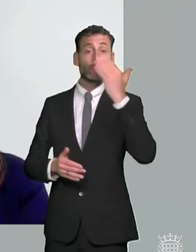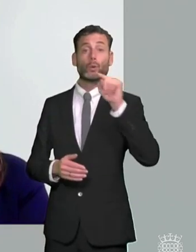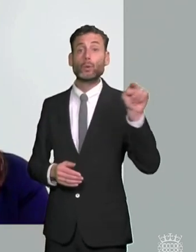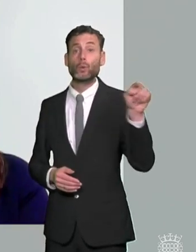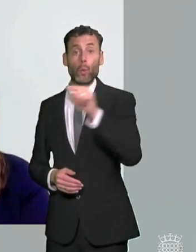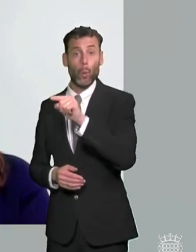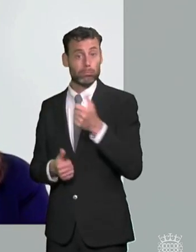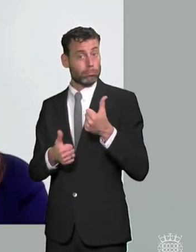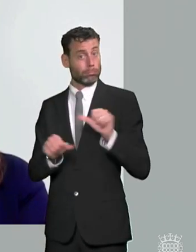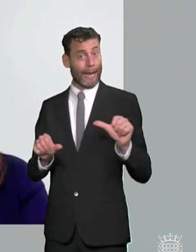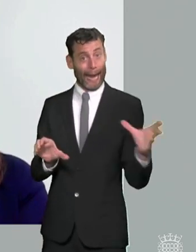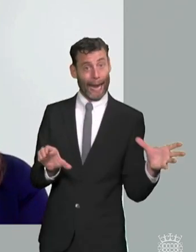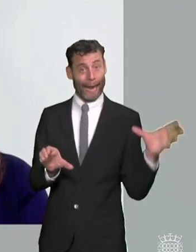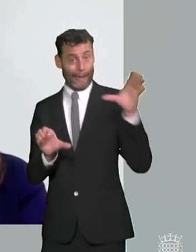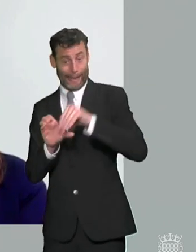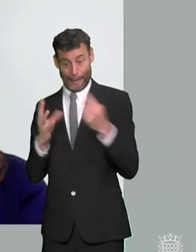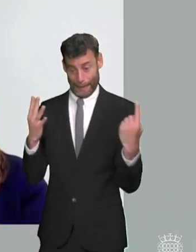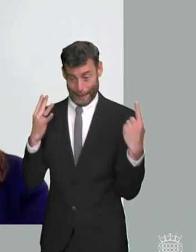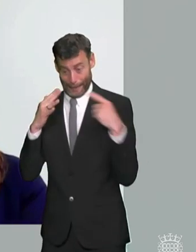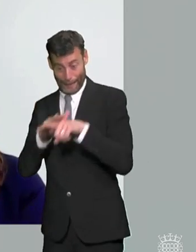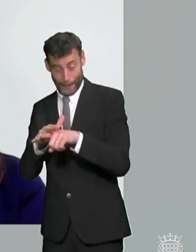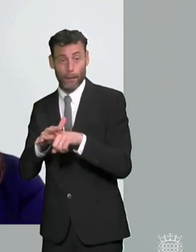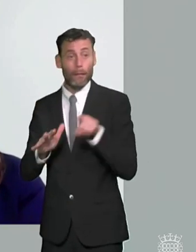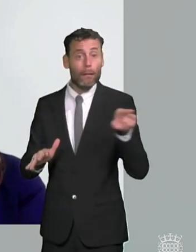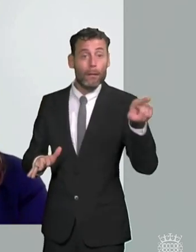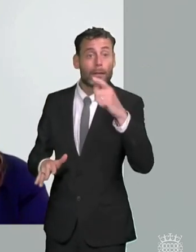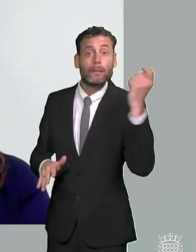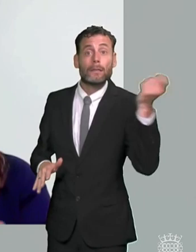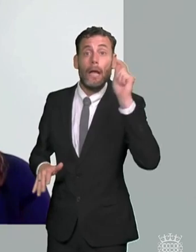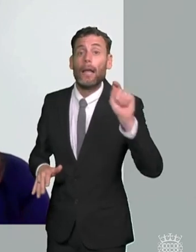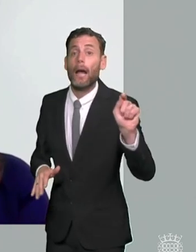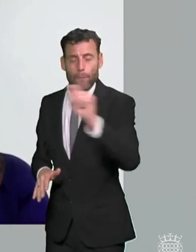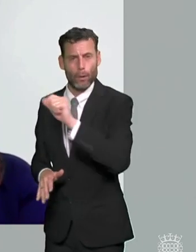accountability framework in place as well you can't have one without the other and obligations